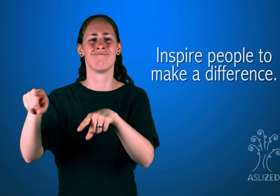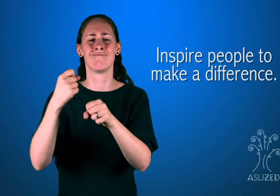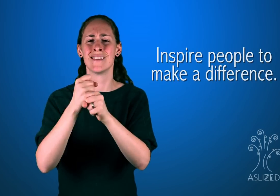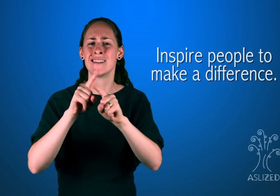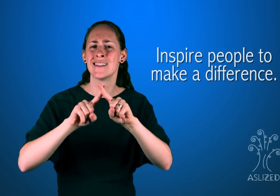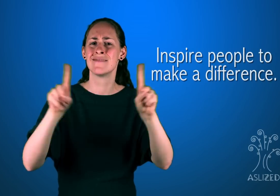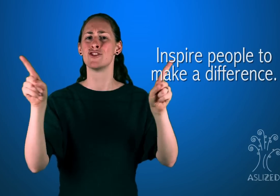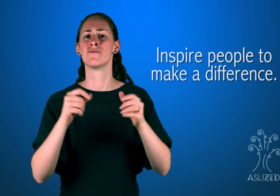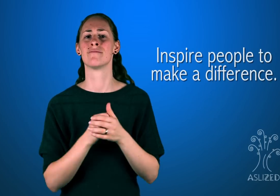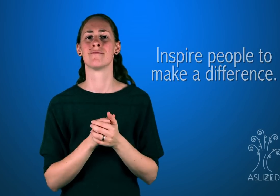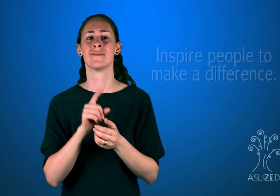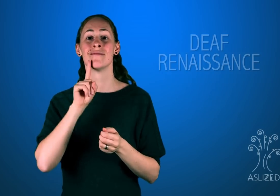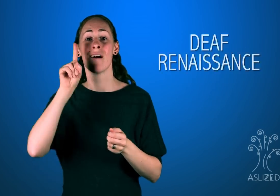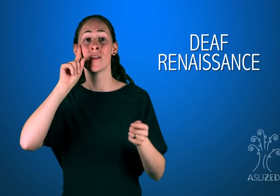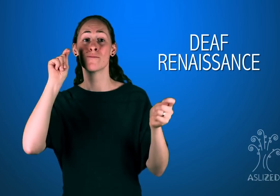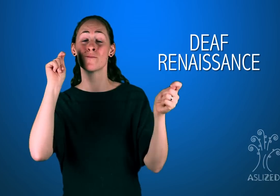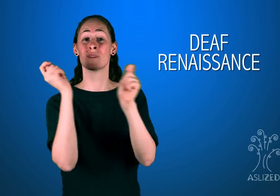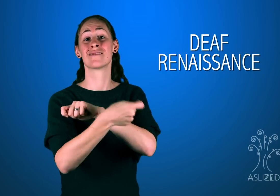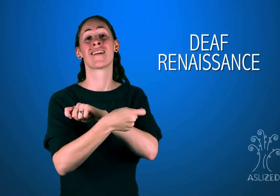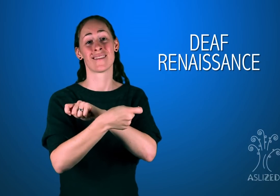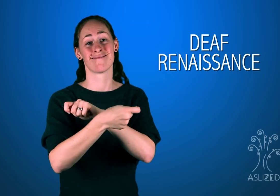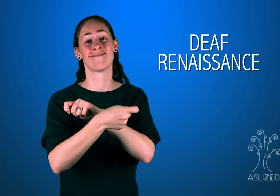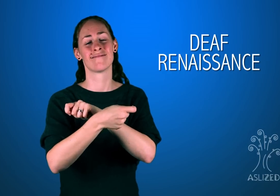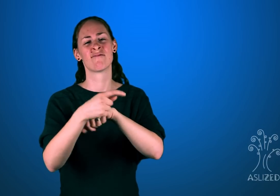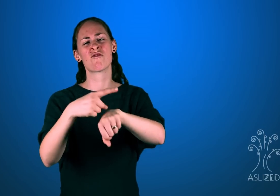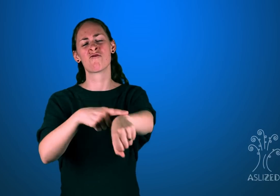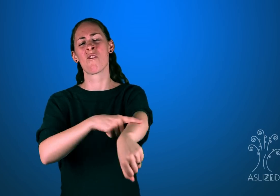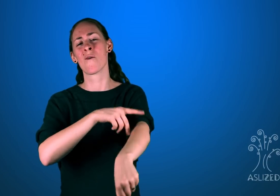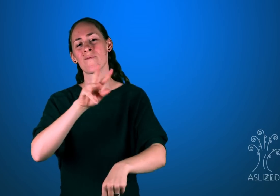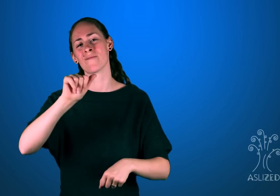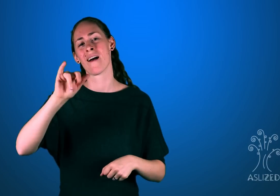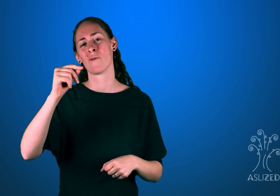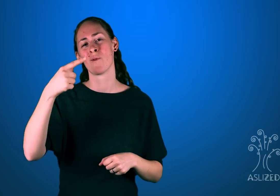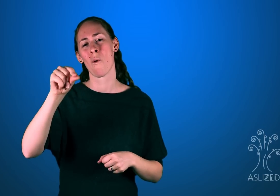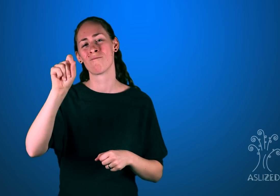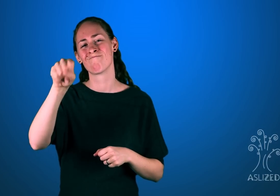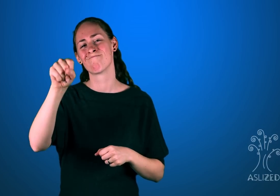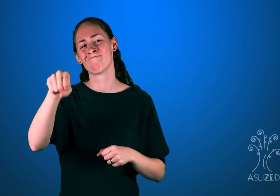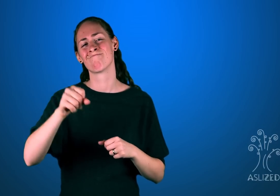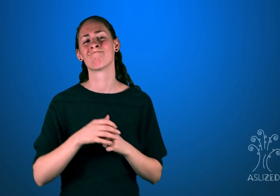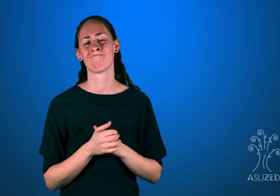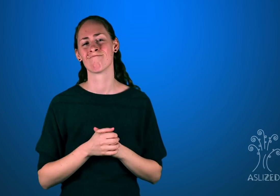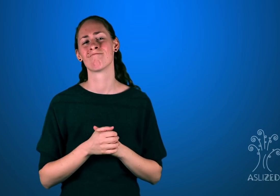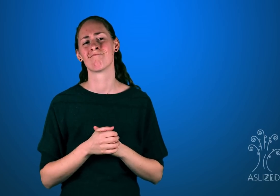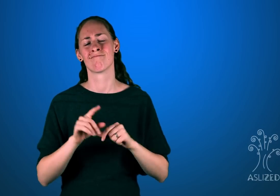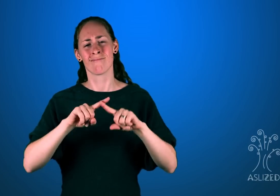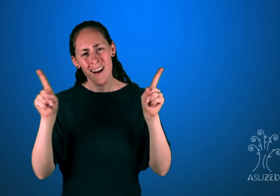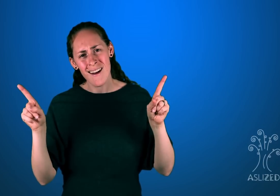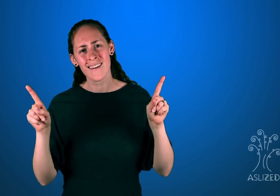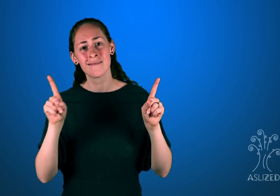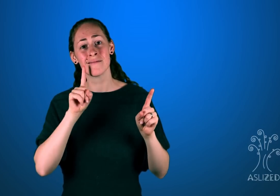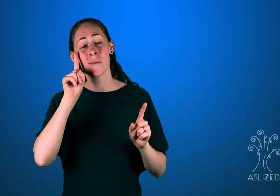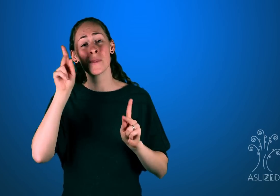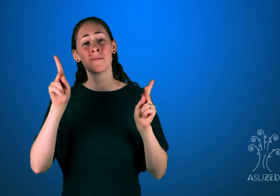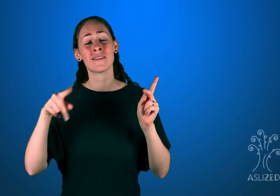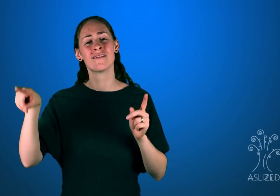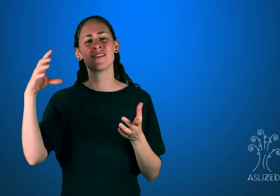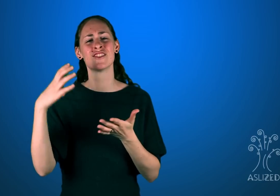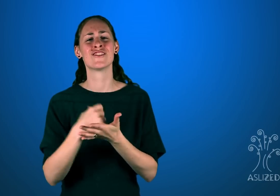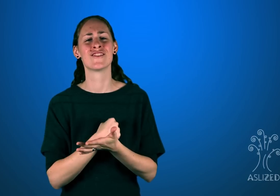to those countries and make a difference. That is a Deaf Renaissance, and we have a long way to go, but Deaf people deserve it.